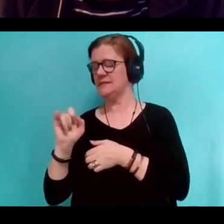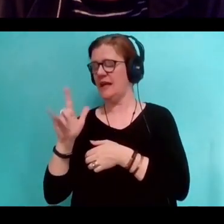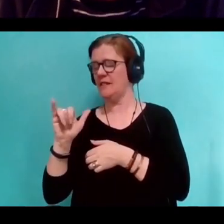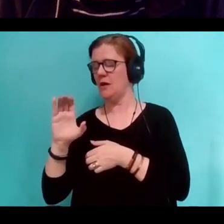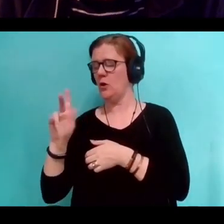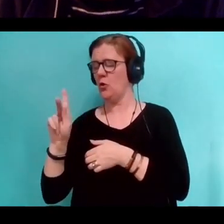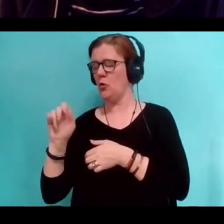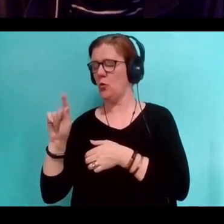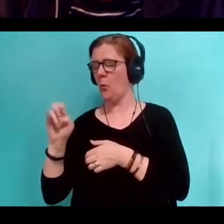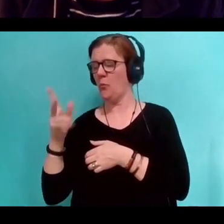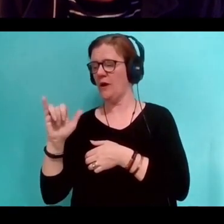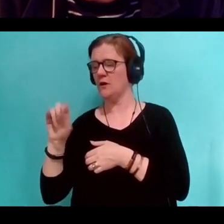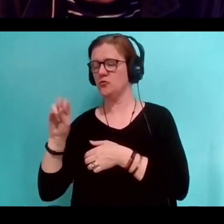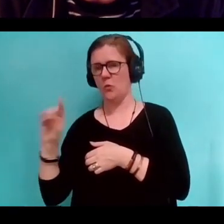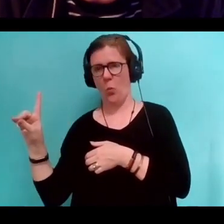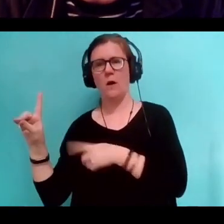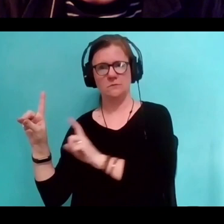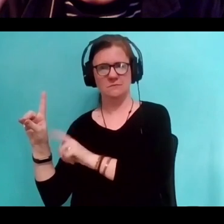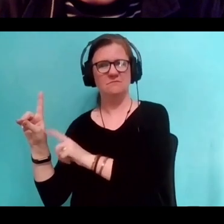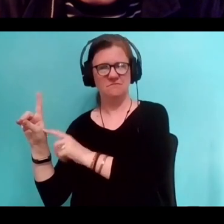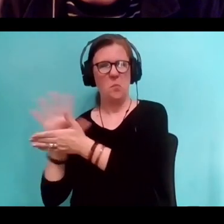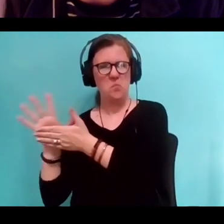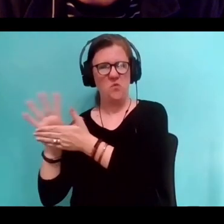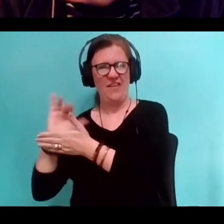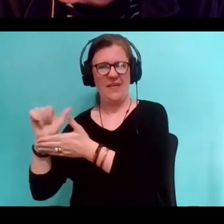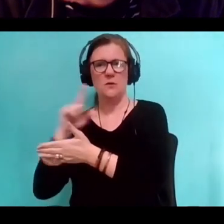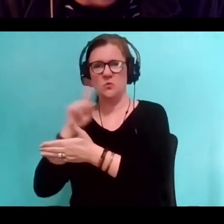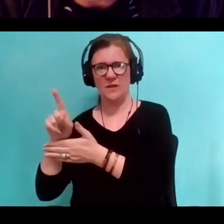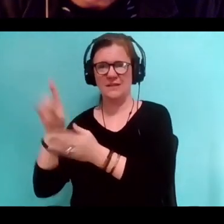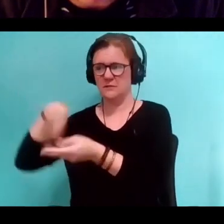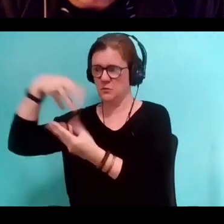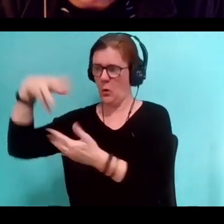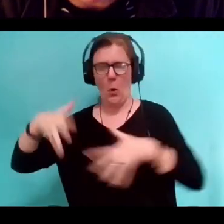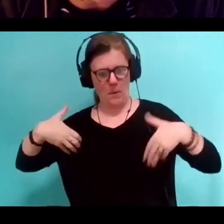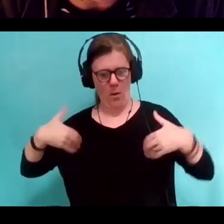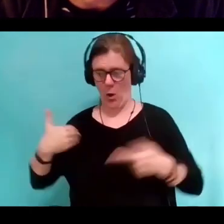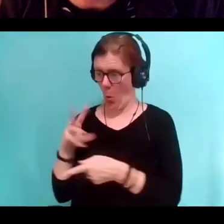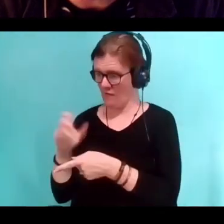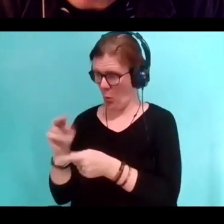The God slab appears and the monkey has an idea, "Hey, I can use this weapon as a bone.